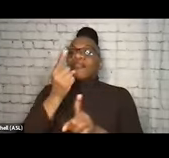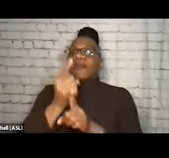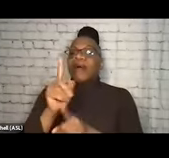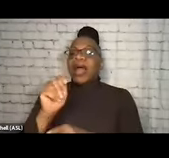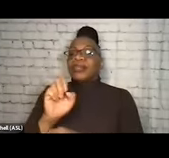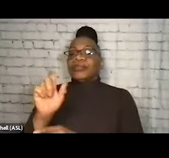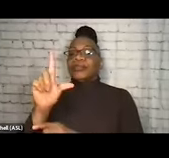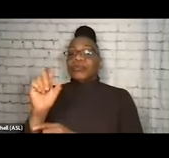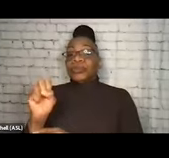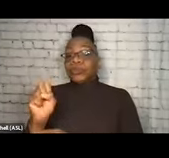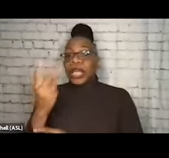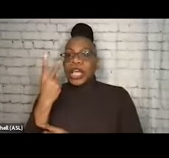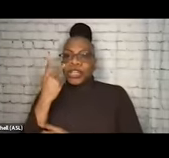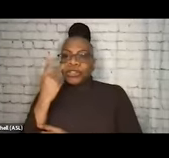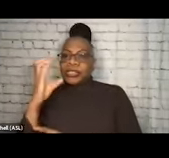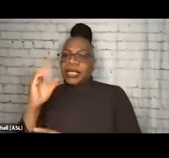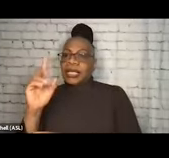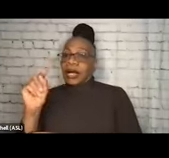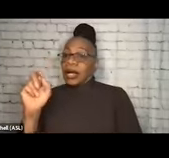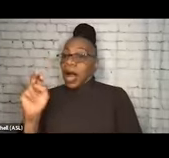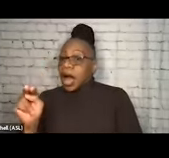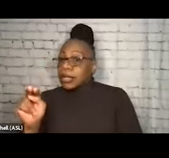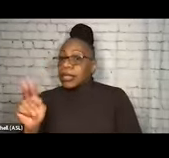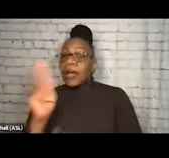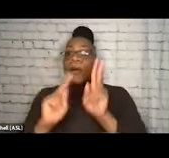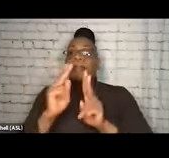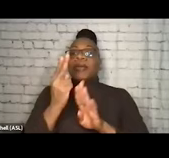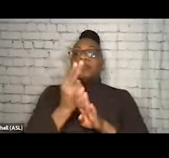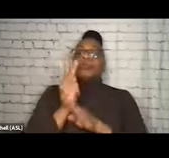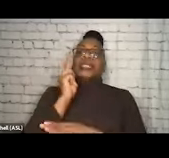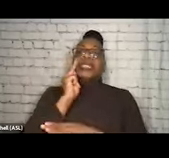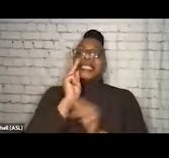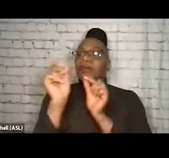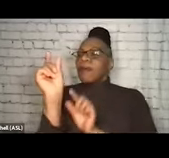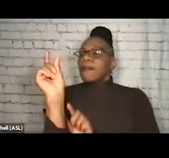you might see folks using anything from a cigarette butt to a piece of their shirt or lint from their pocket.